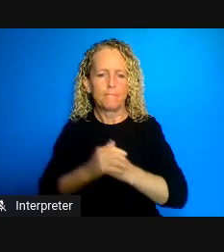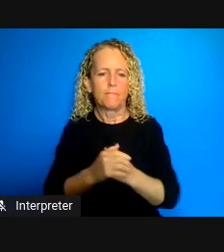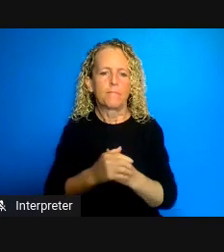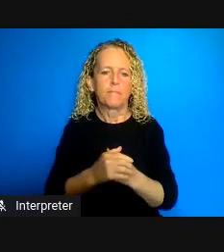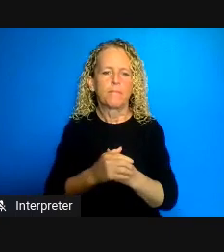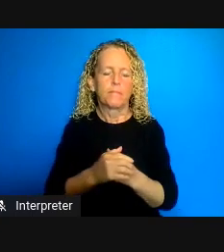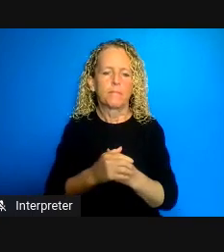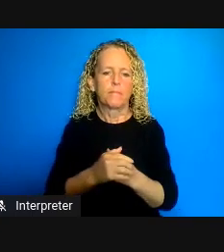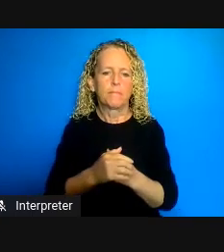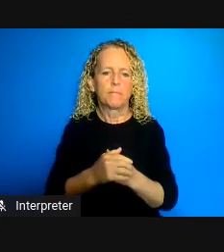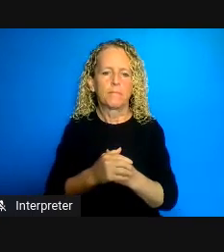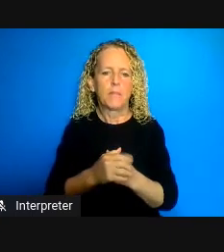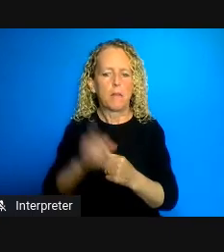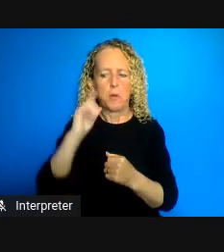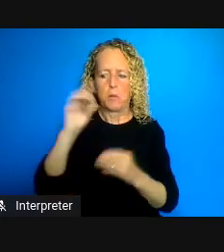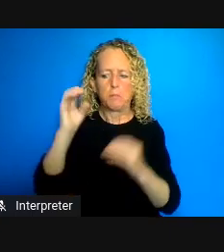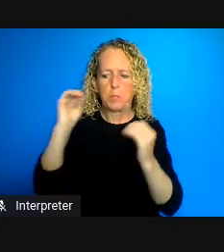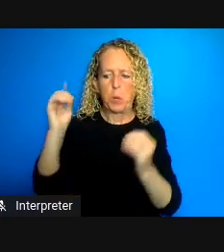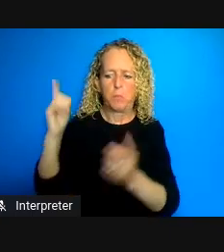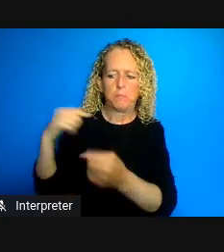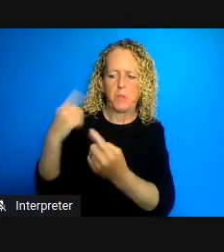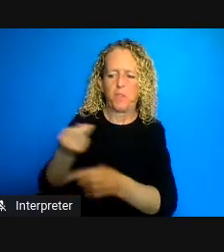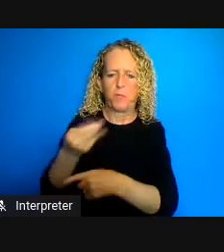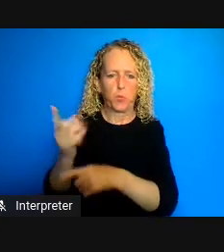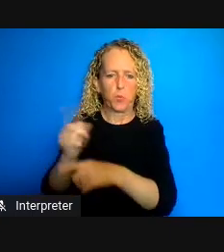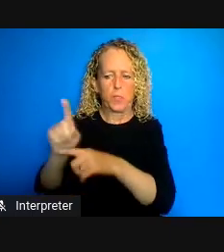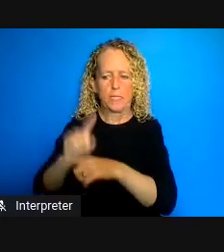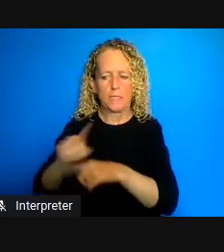of weeks as to whether residents have been moved out or under what